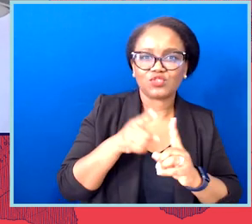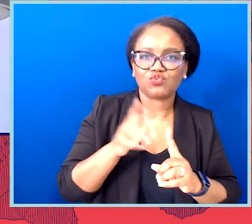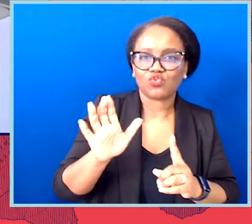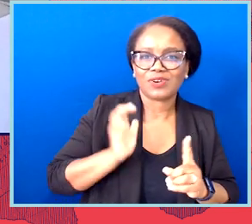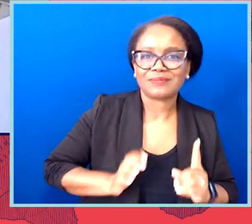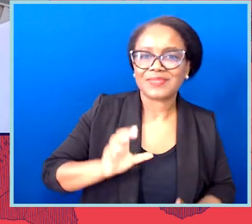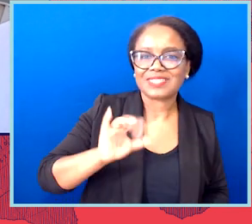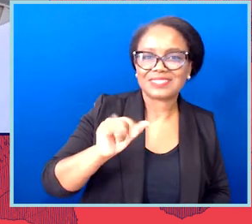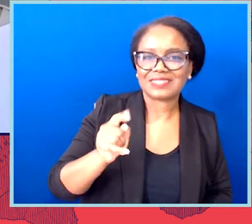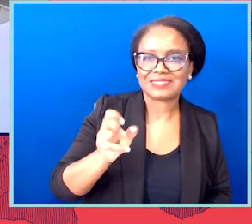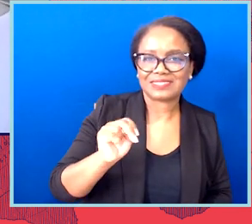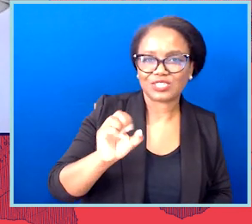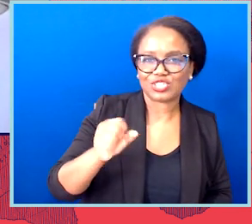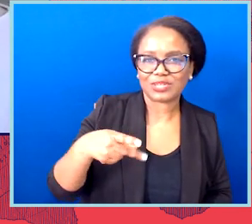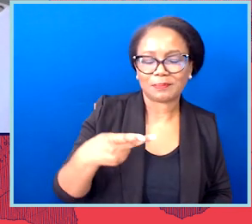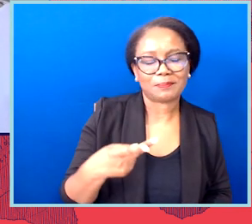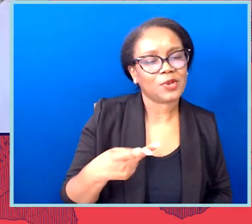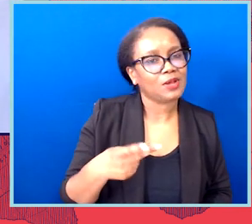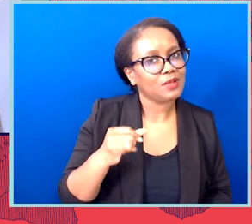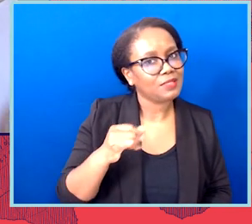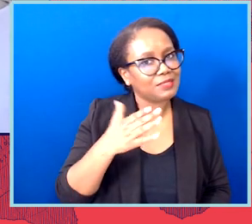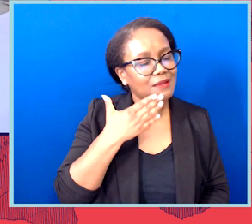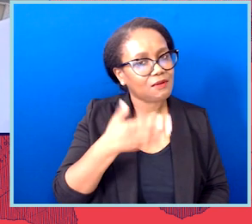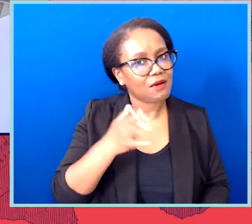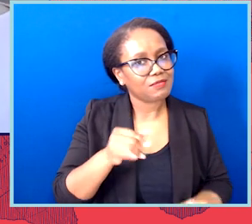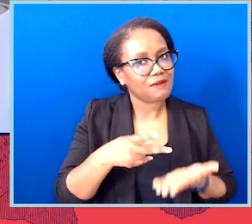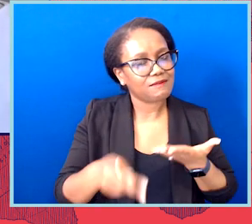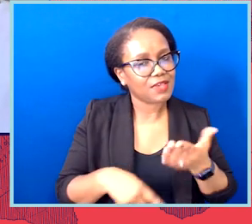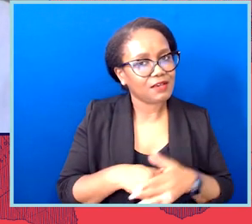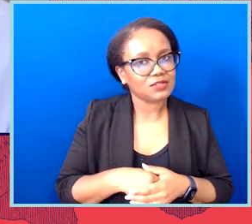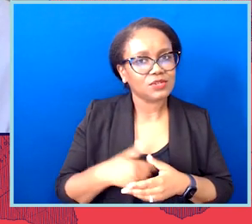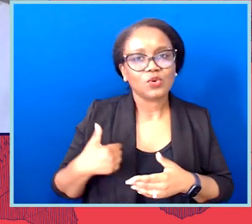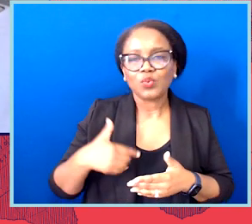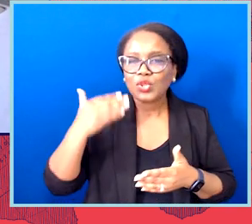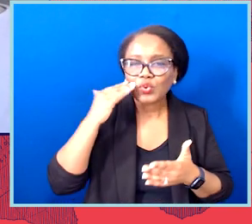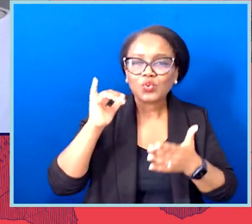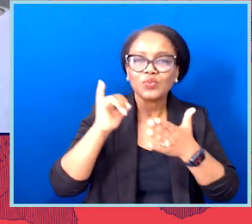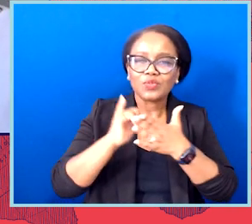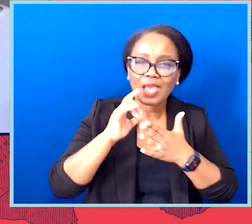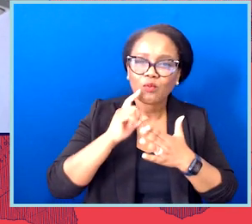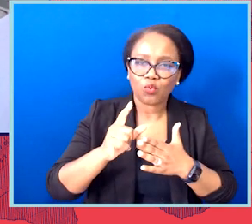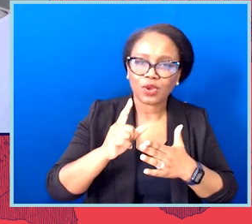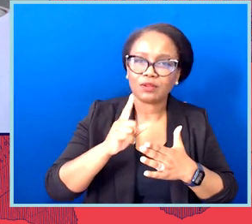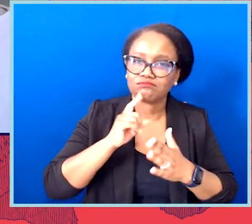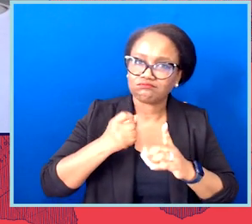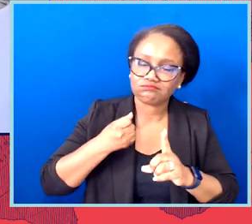So, these attacks have been going on for quite some time, and we knew leading up to this redistricting cycle that we had to plan and we had to be prepared.